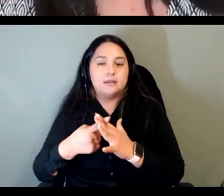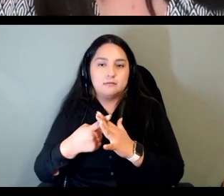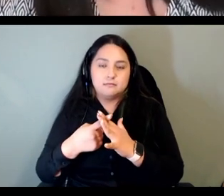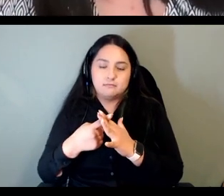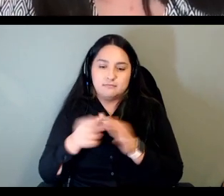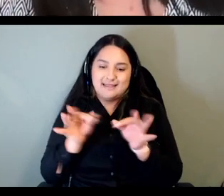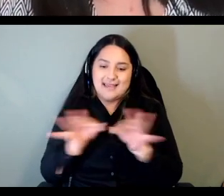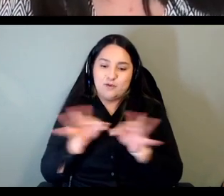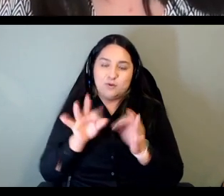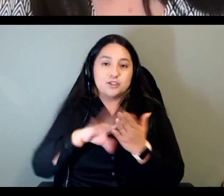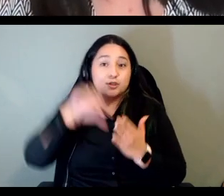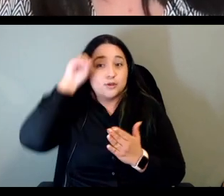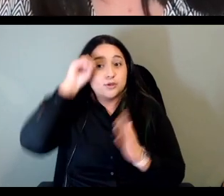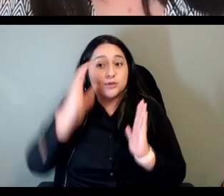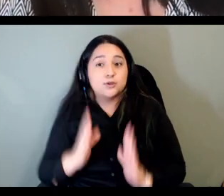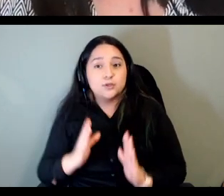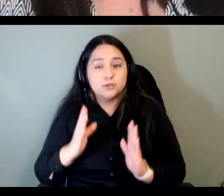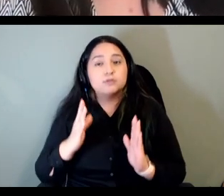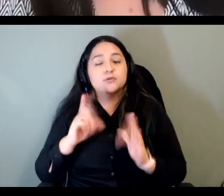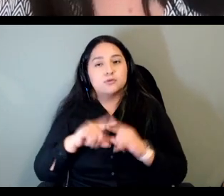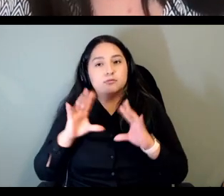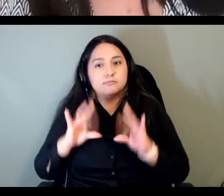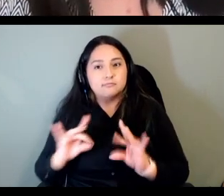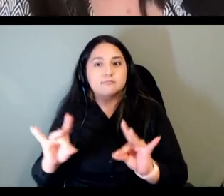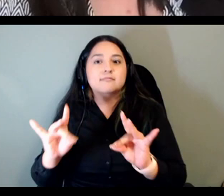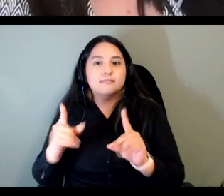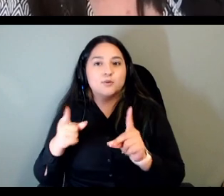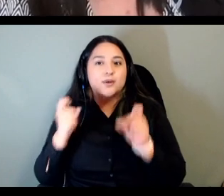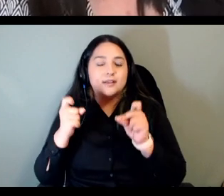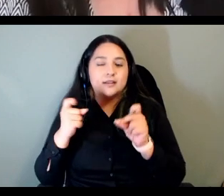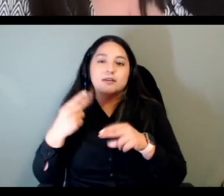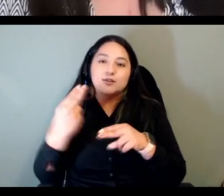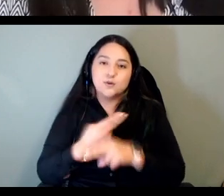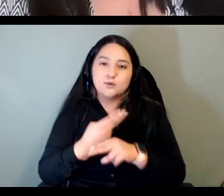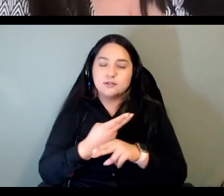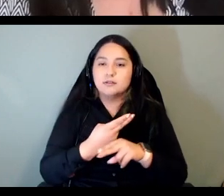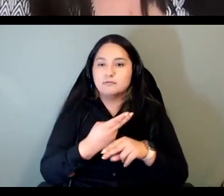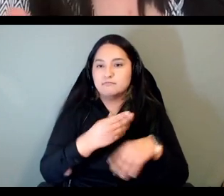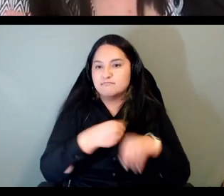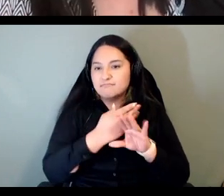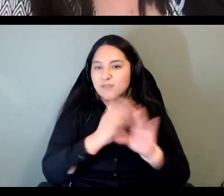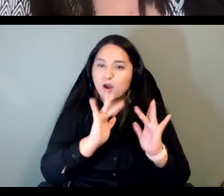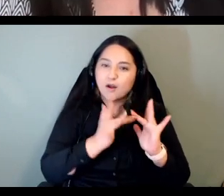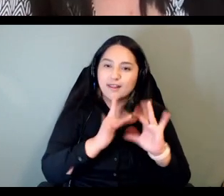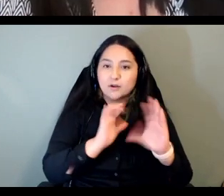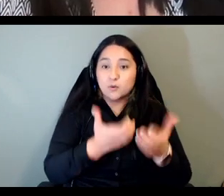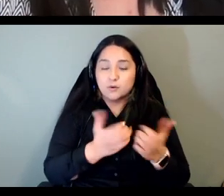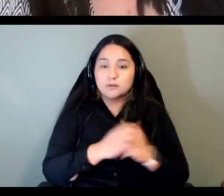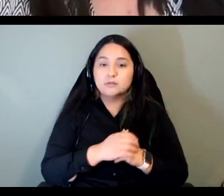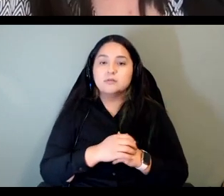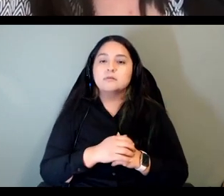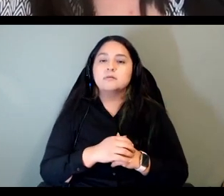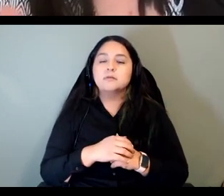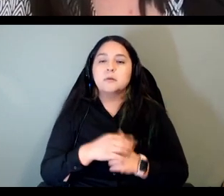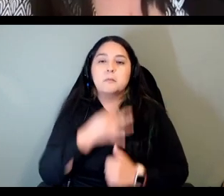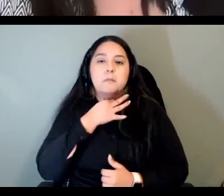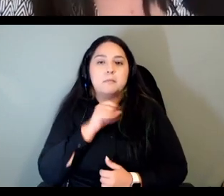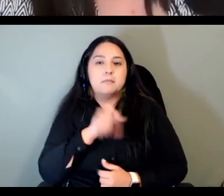fairly quickly you know using an online course and so lakota and juliet i wondered what potential